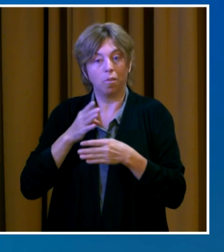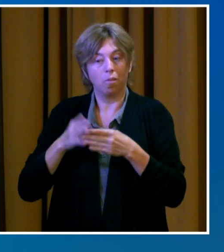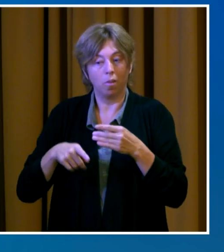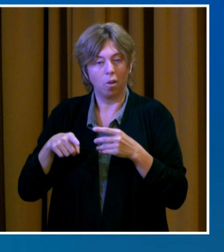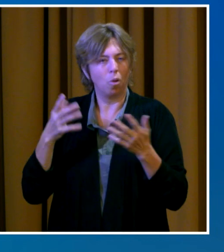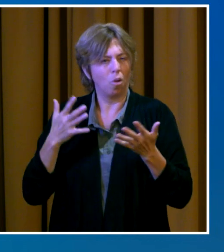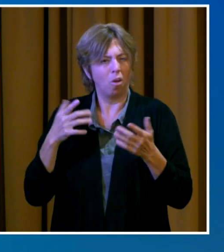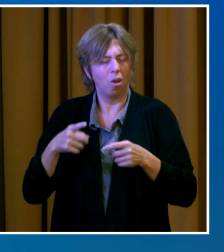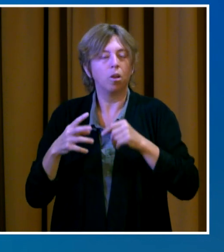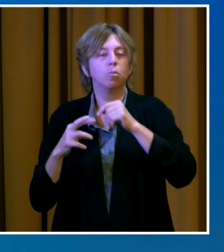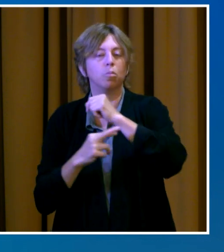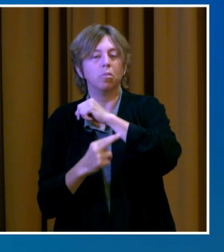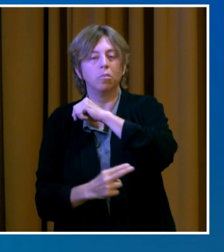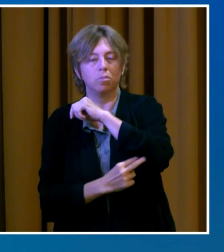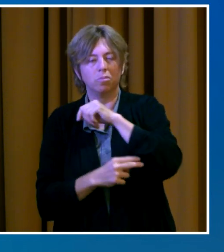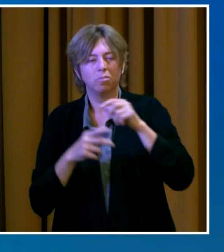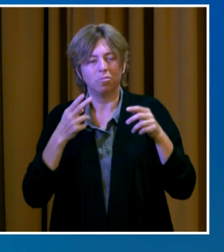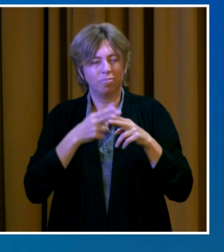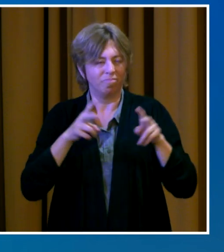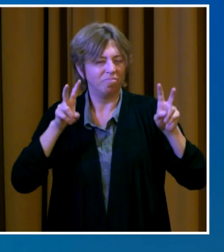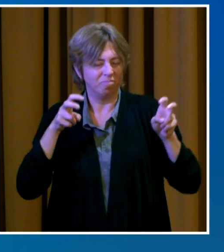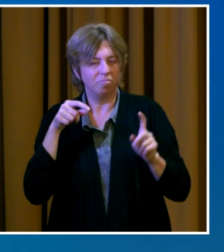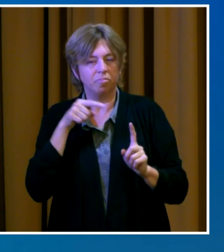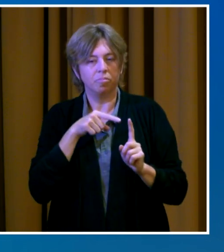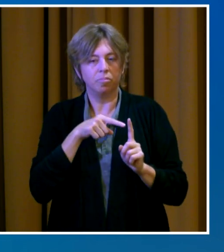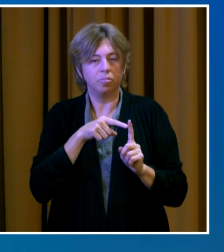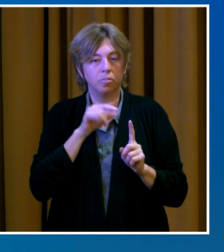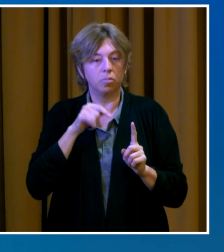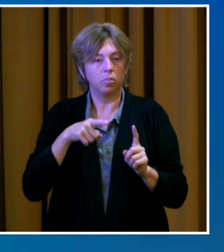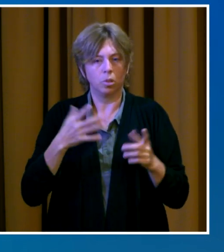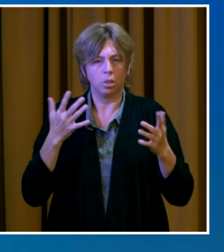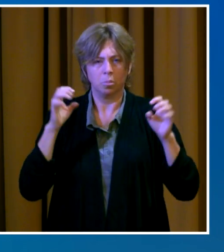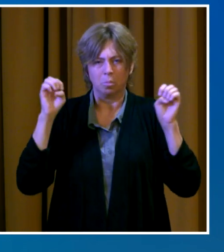order to allow additional time to get housing stability funds